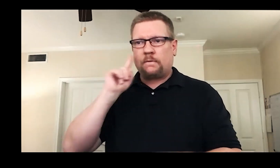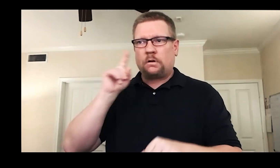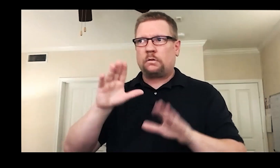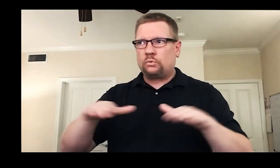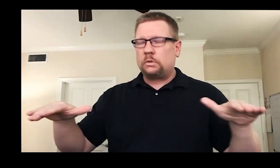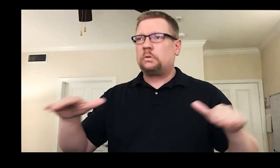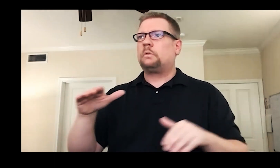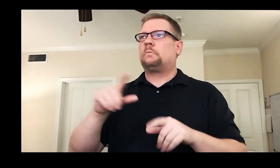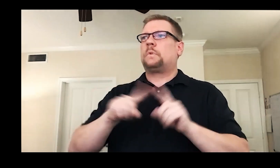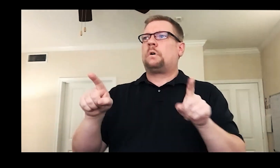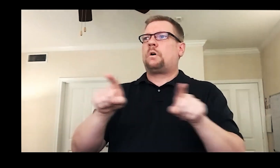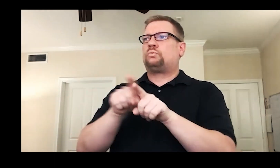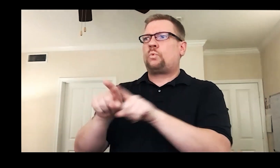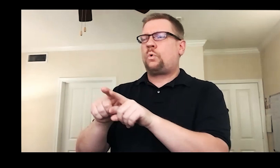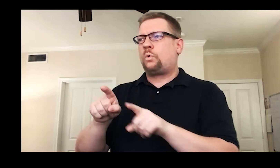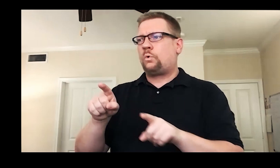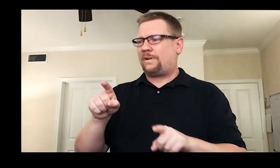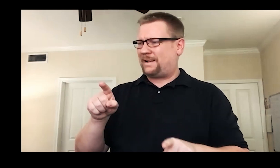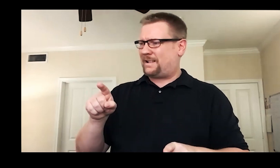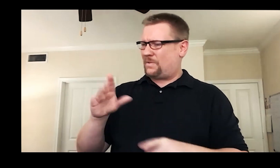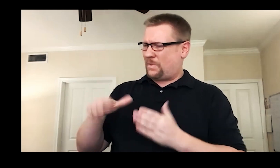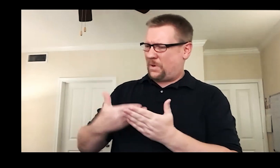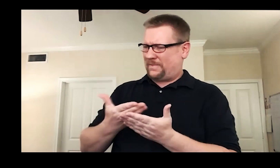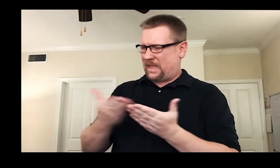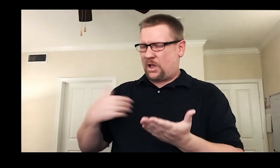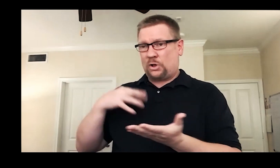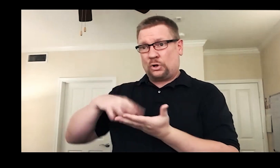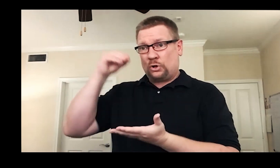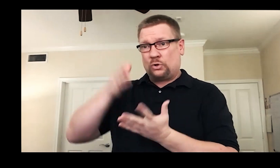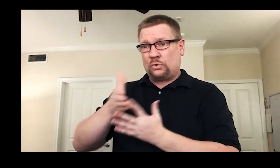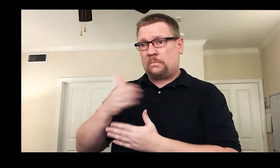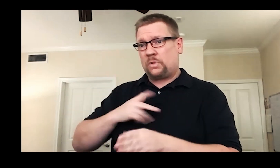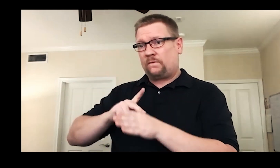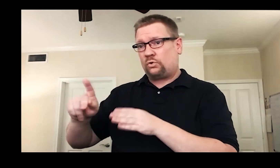but also the whole thing I learned through my professional journey as a Deaf actor